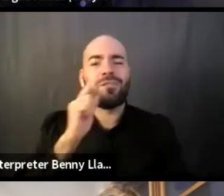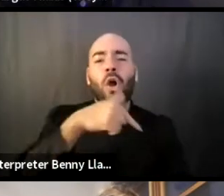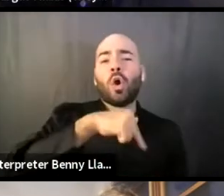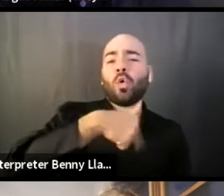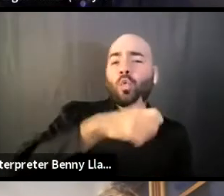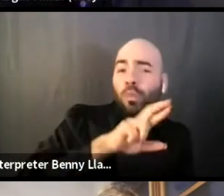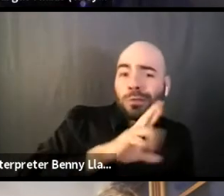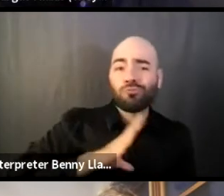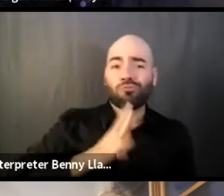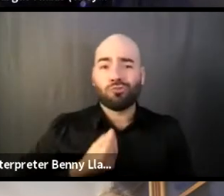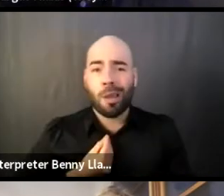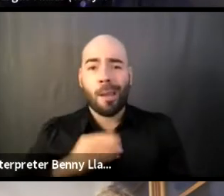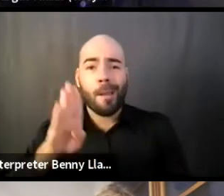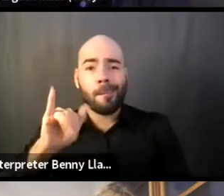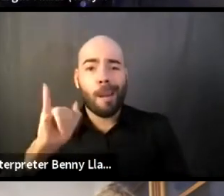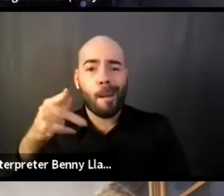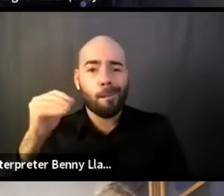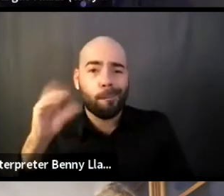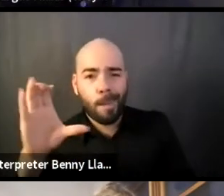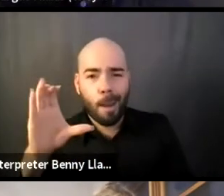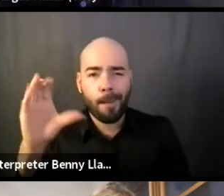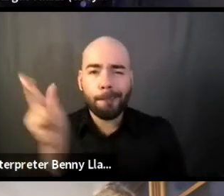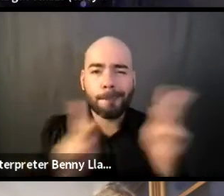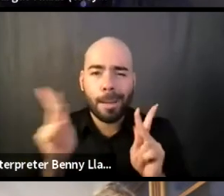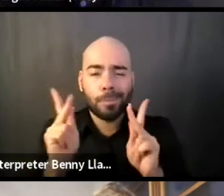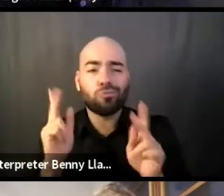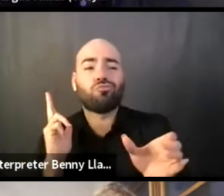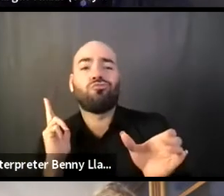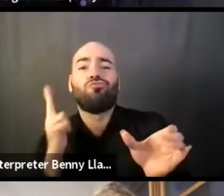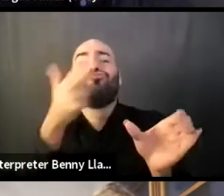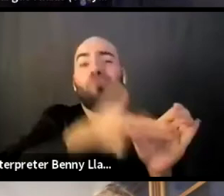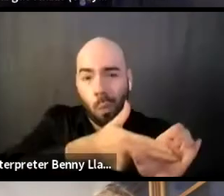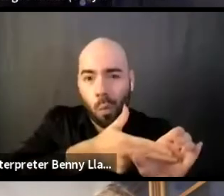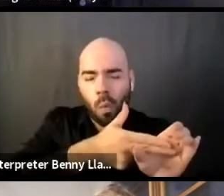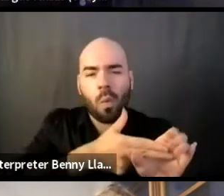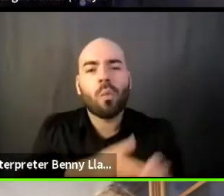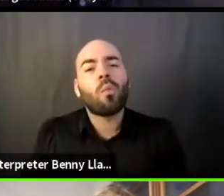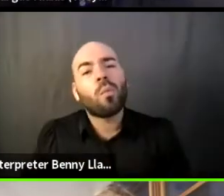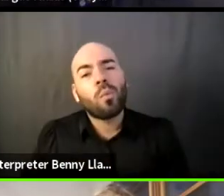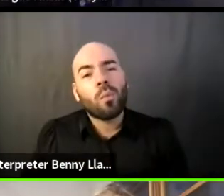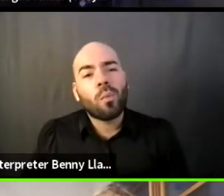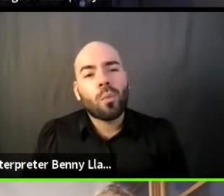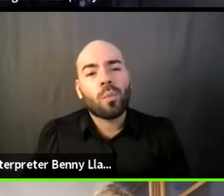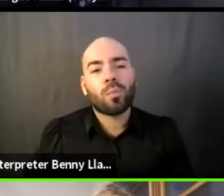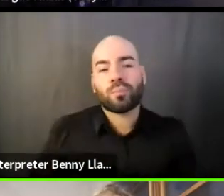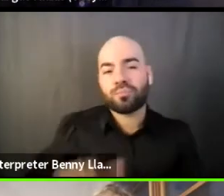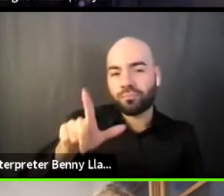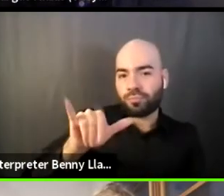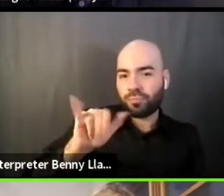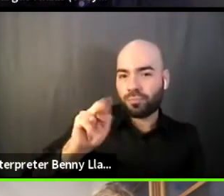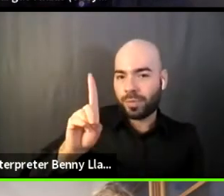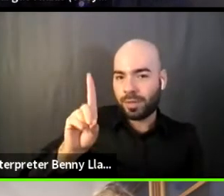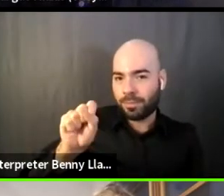to work with you as you built this coalition. Yeah. I, you know, you know, I've been listening to everyone